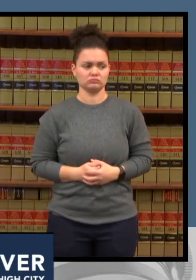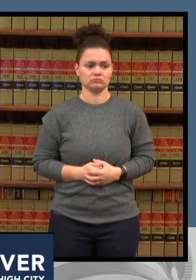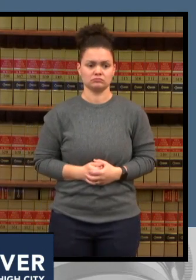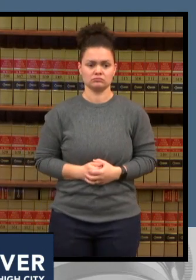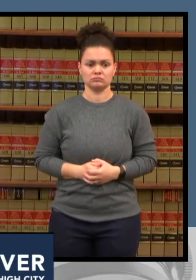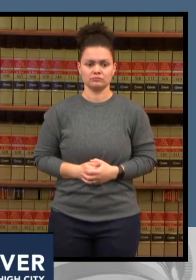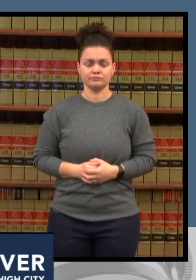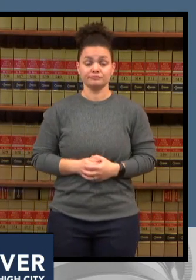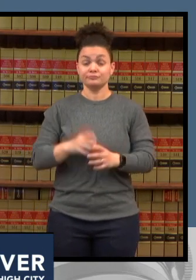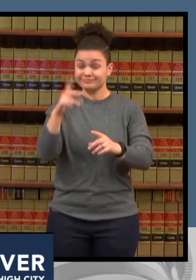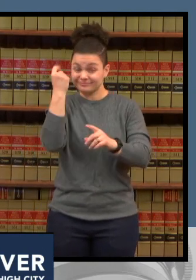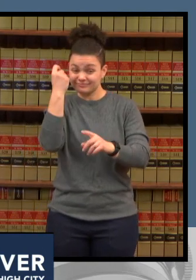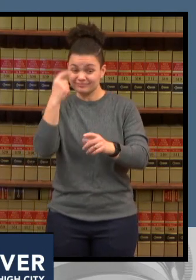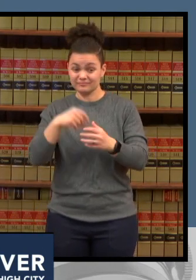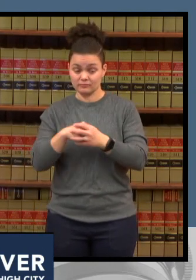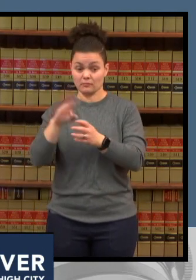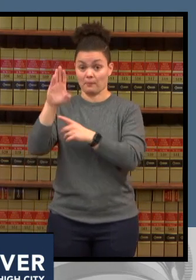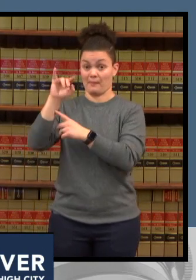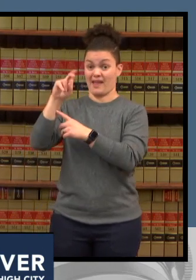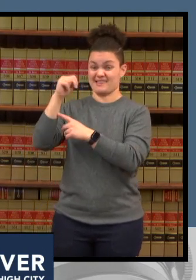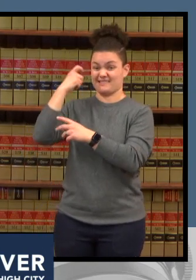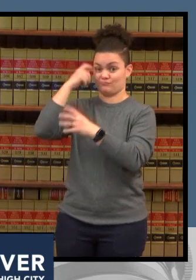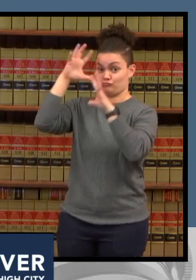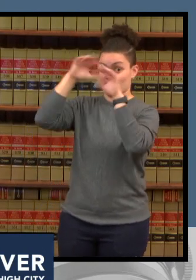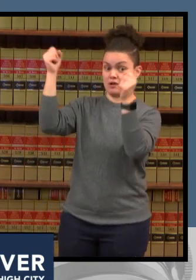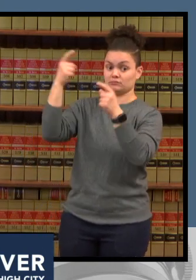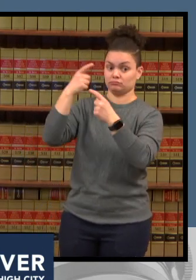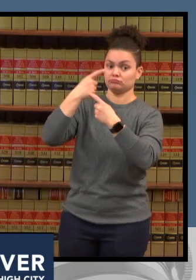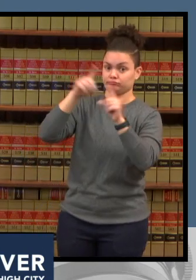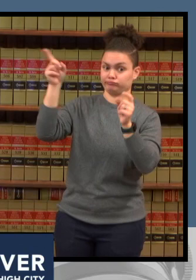citizens and we work very closely with the state health department and regional partners